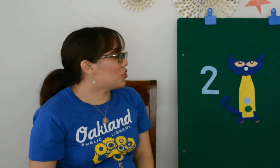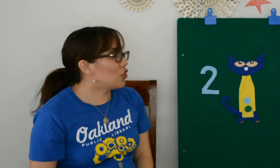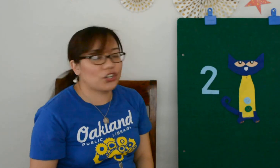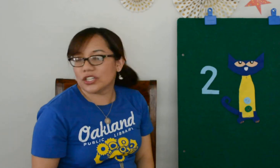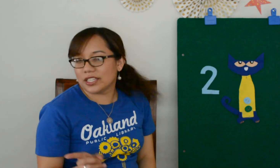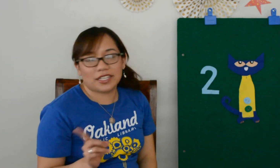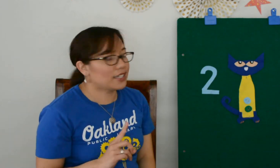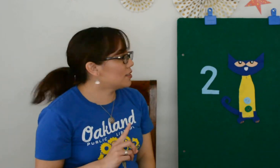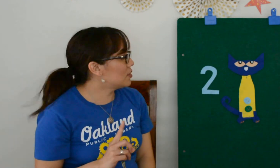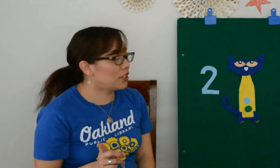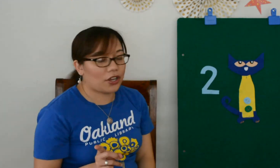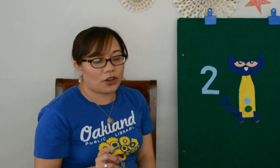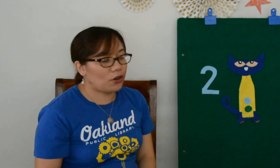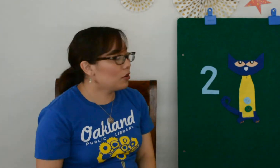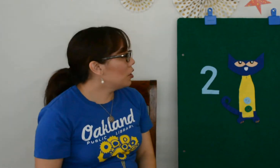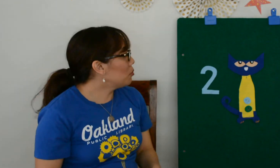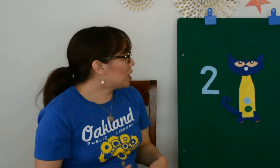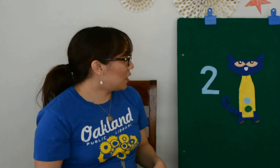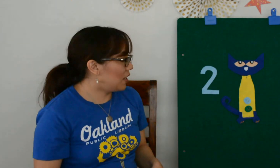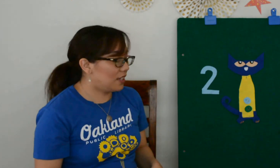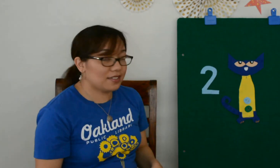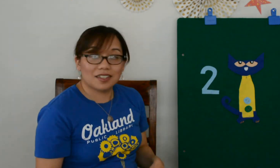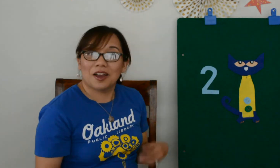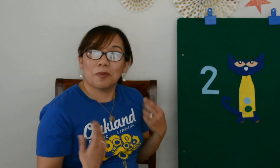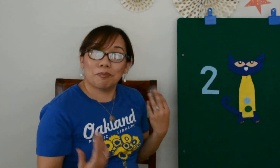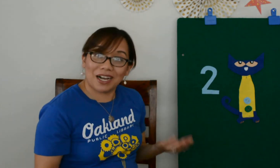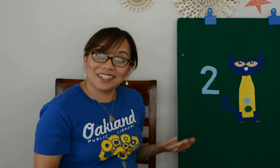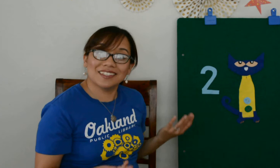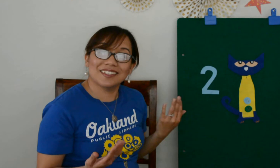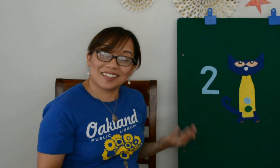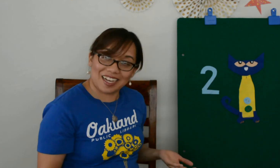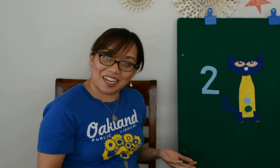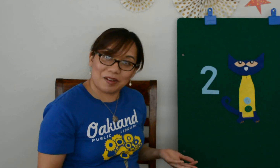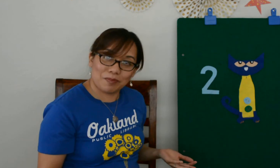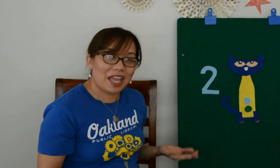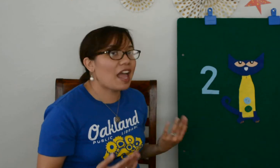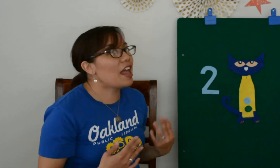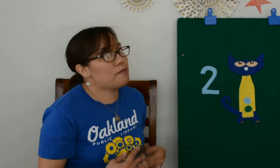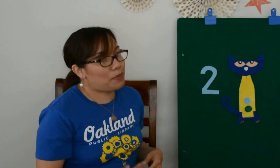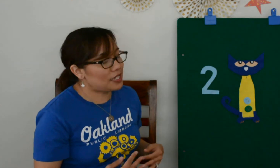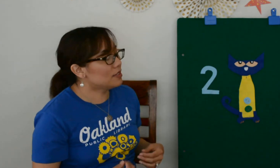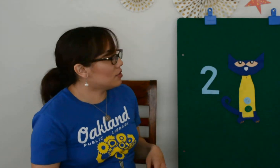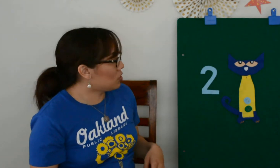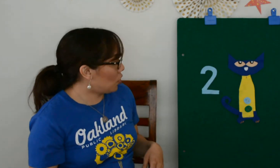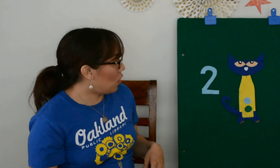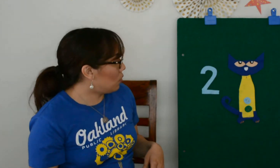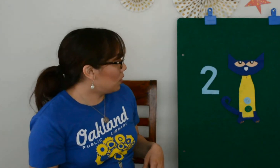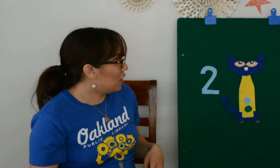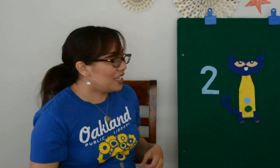Goodness no, because buttons come and buttons go.